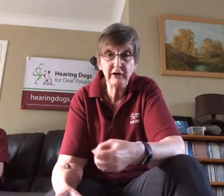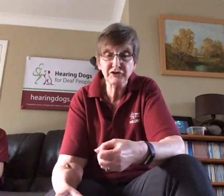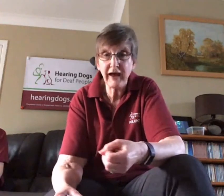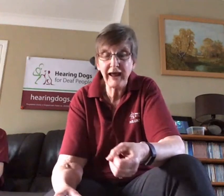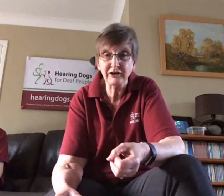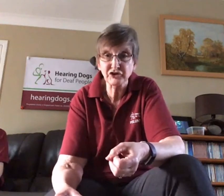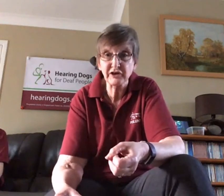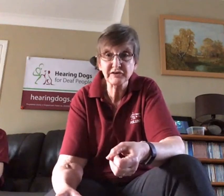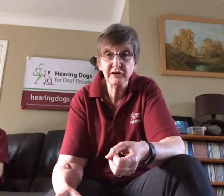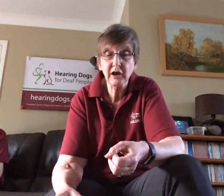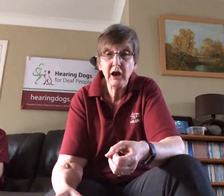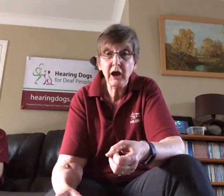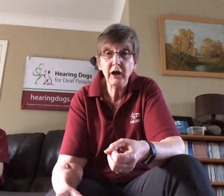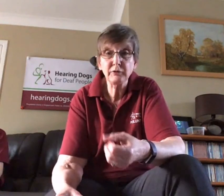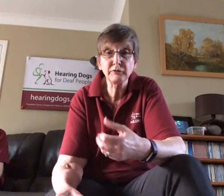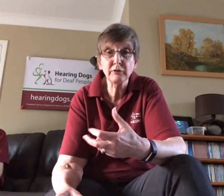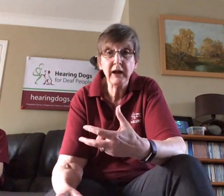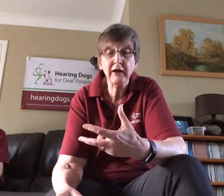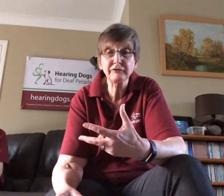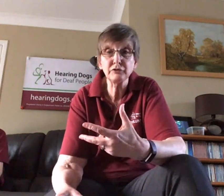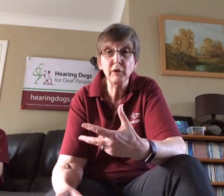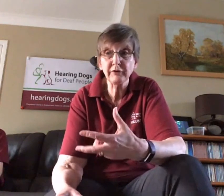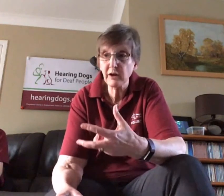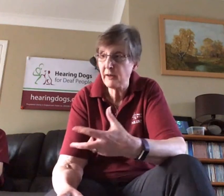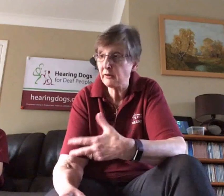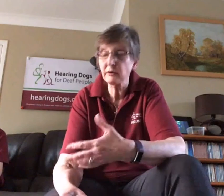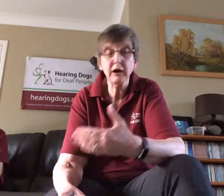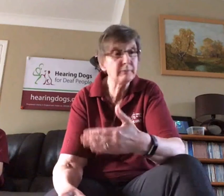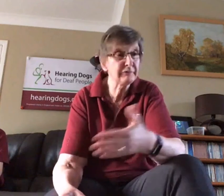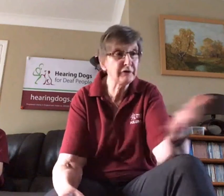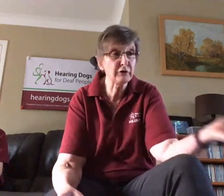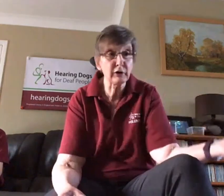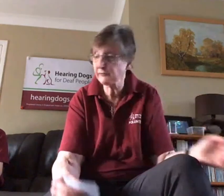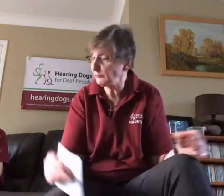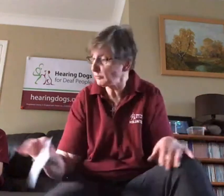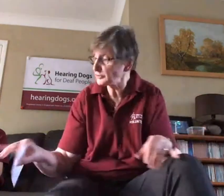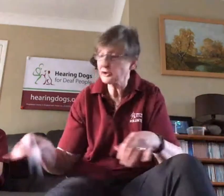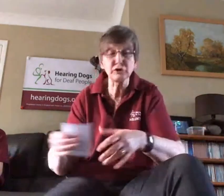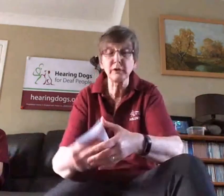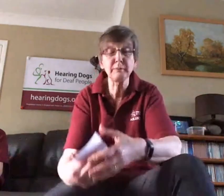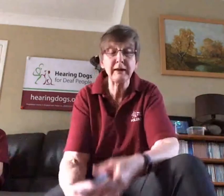of allergies, you don't have to worry about fur all over the floor, as I do with Bentley,